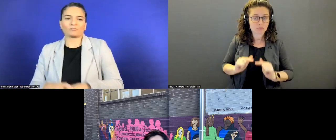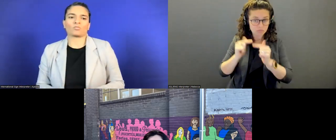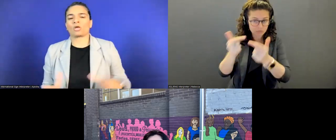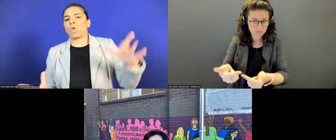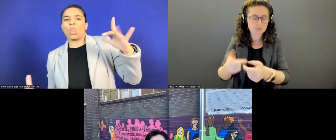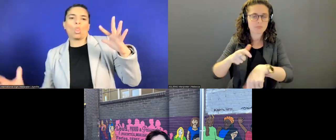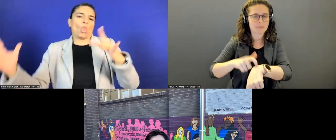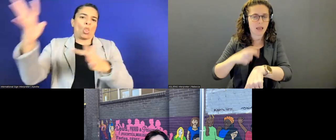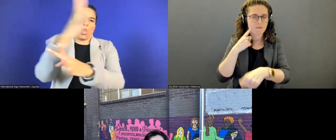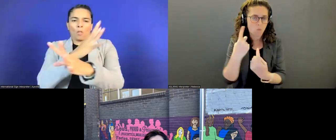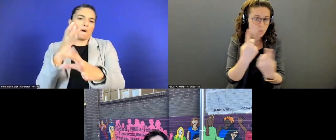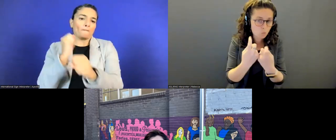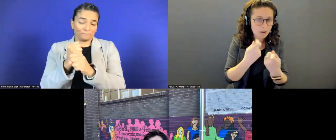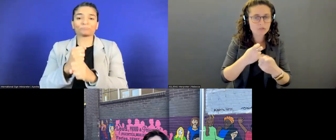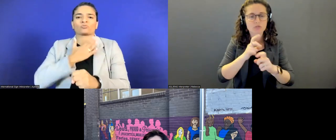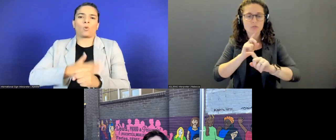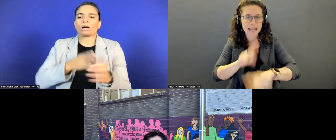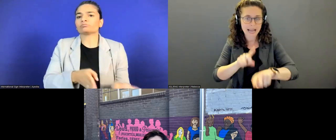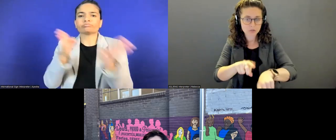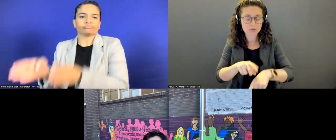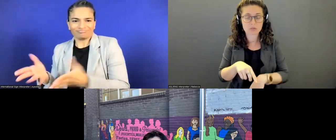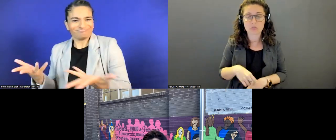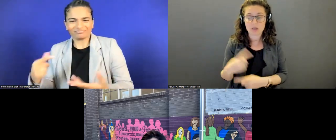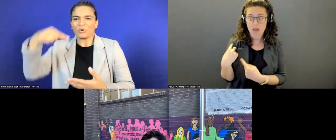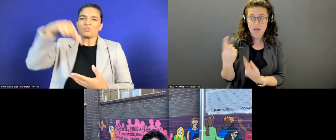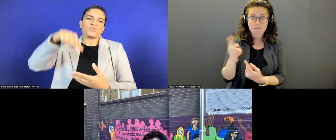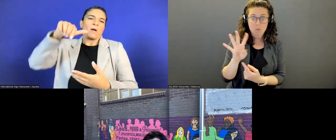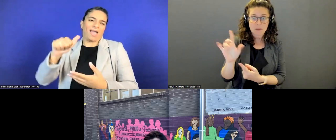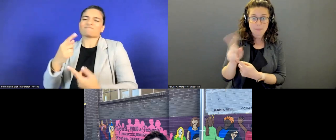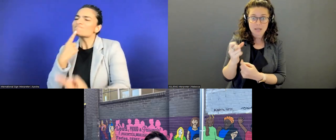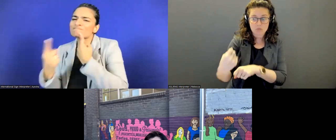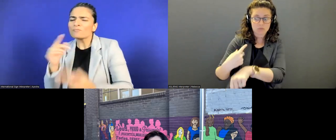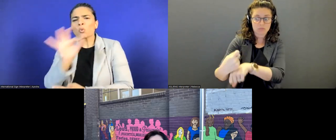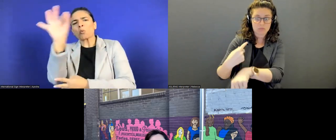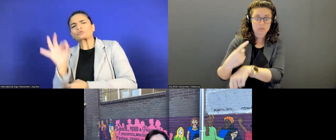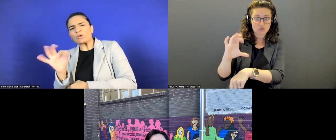I'll be bringing up some questions you had asked in the chat, and we'll also be hearing